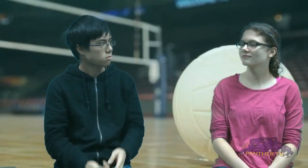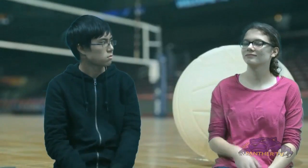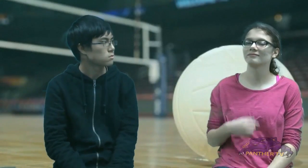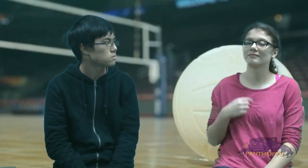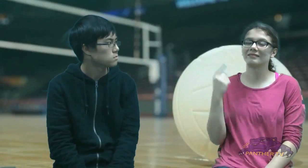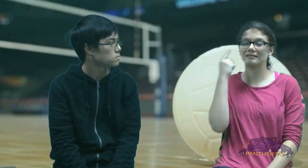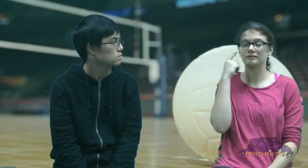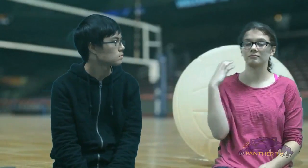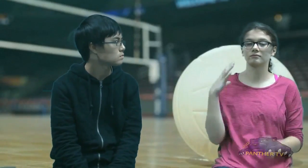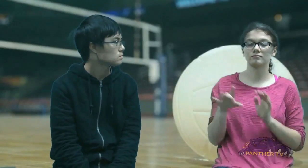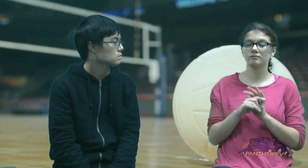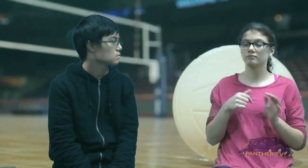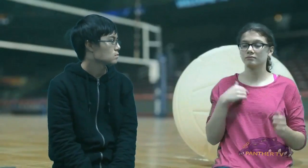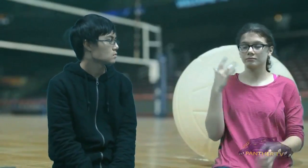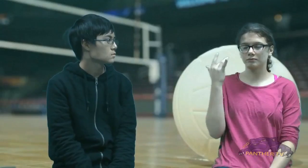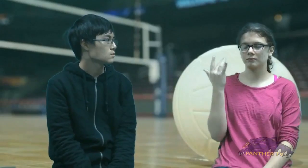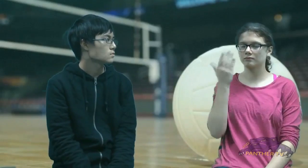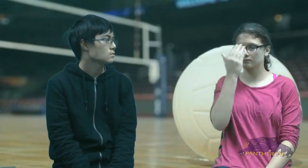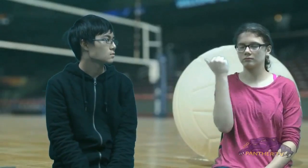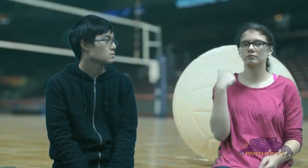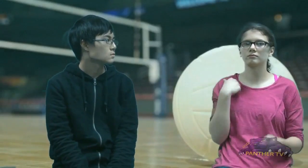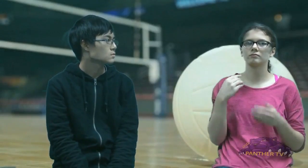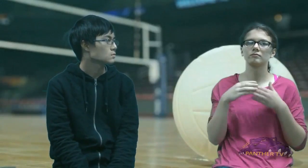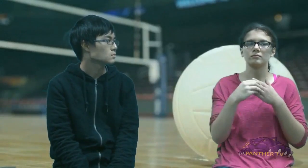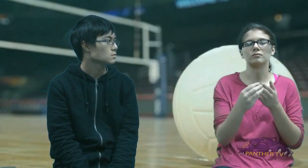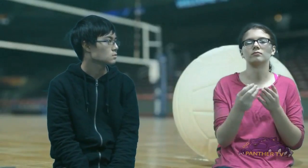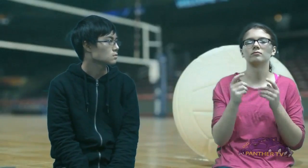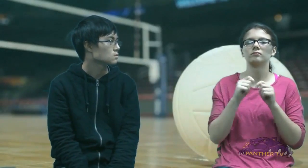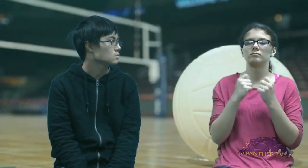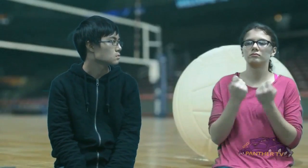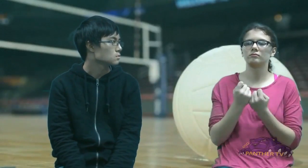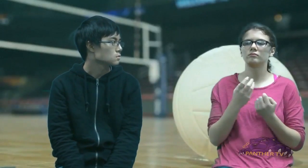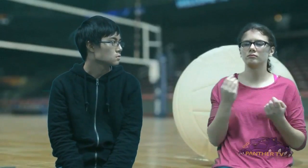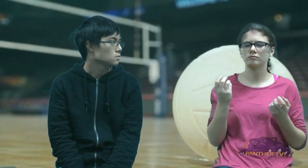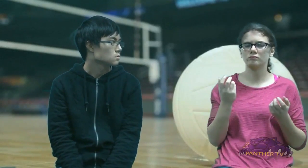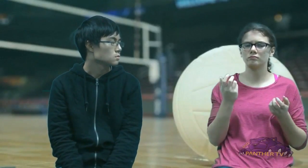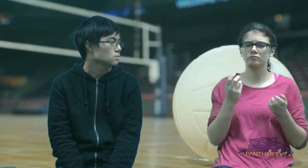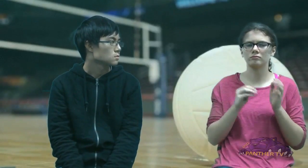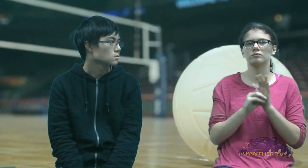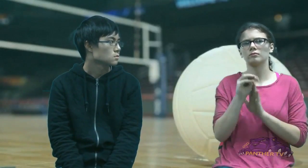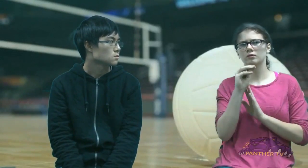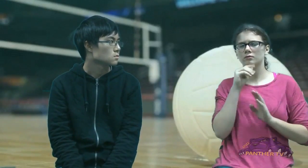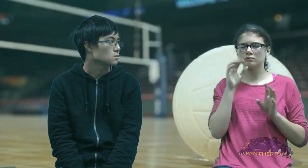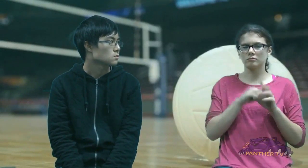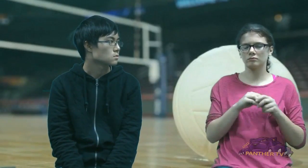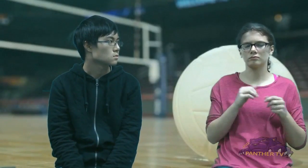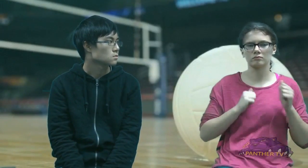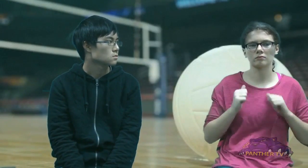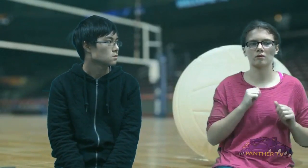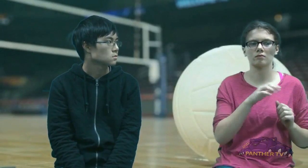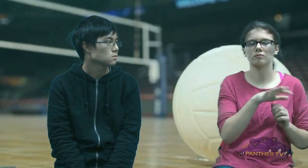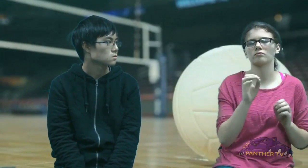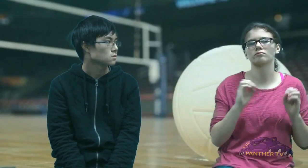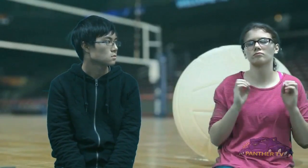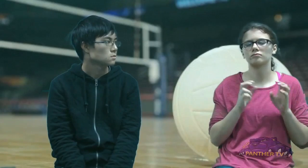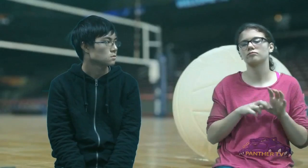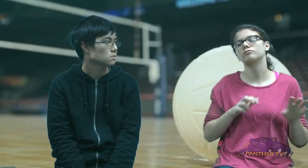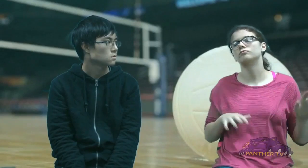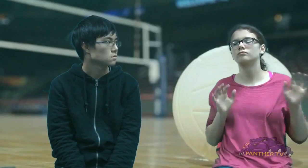I think the coaches picked me because I lead the team and be mature by not being involved with drama.